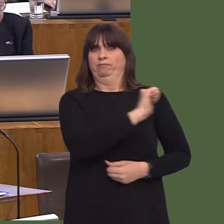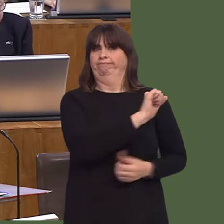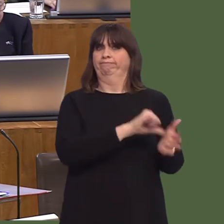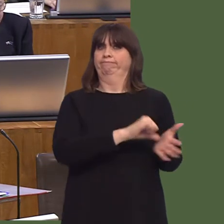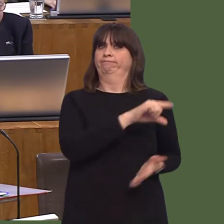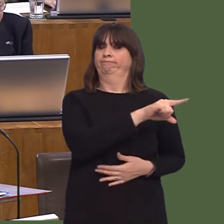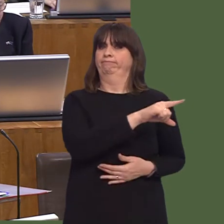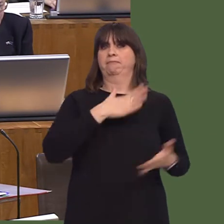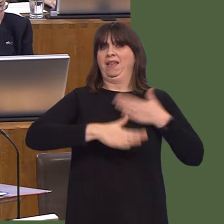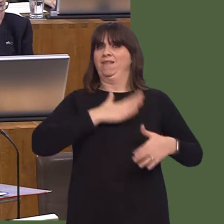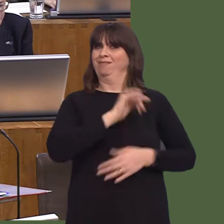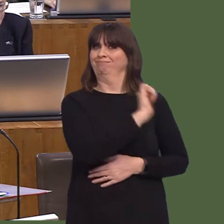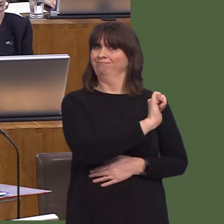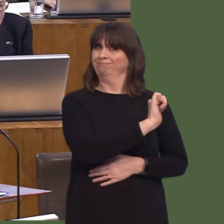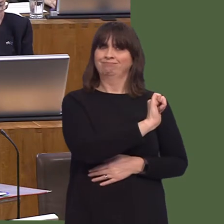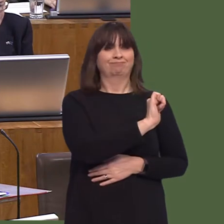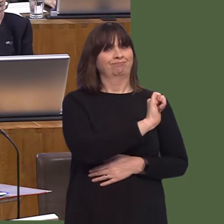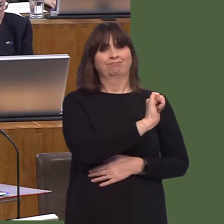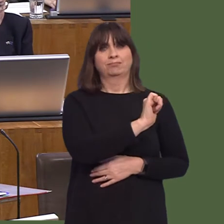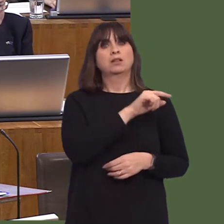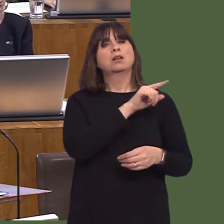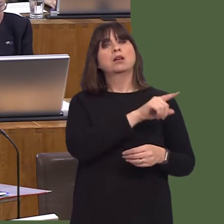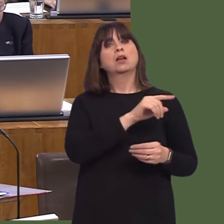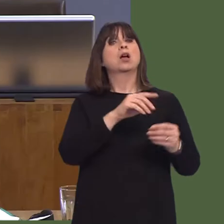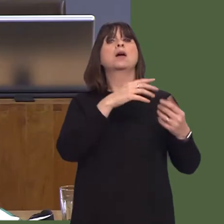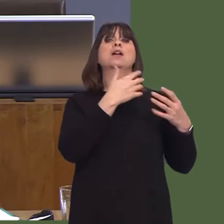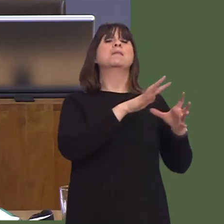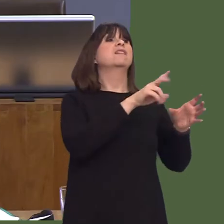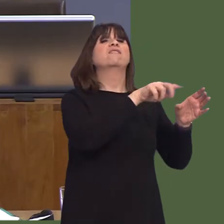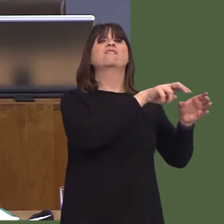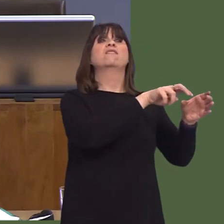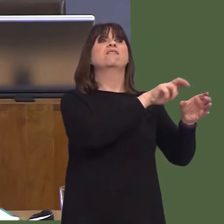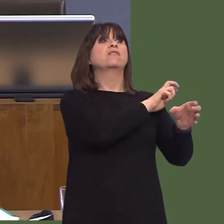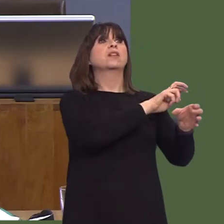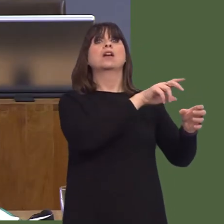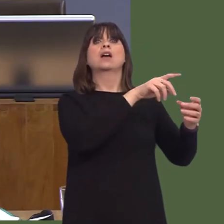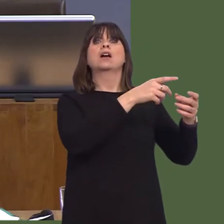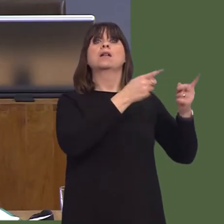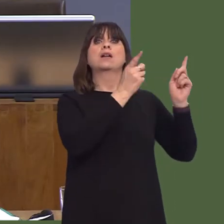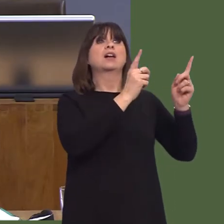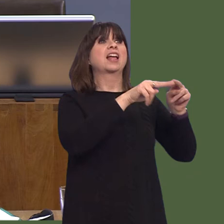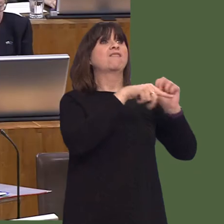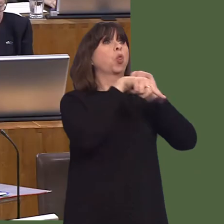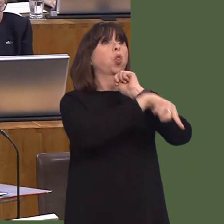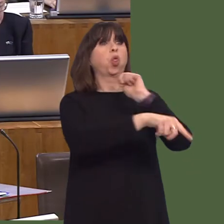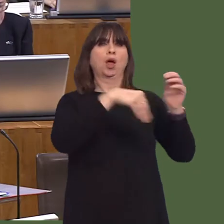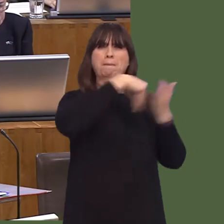boards that we have in place, are effective and do work together really well, and to get